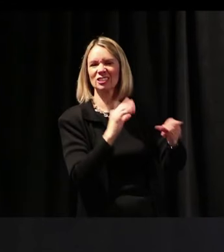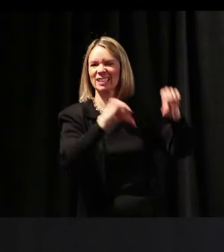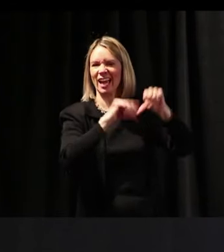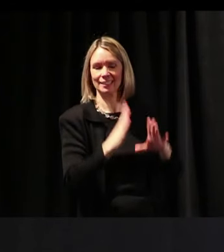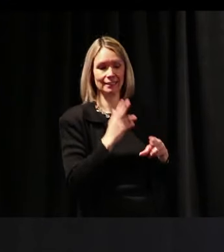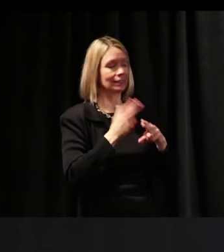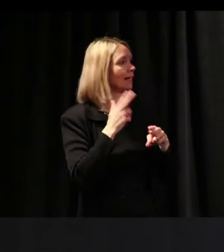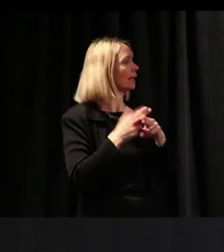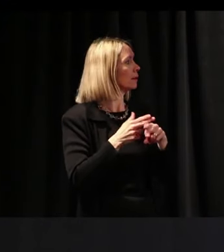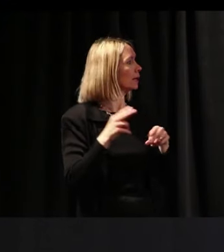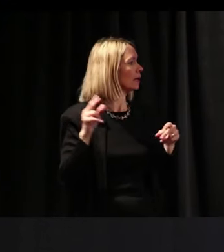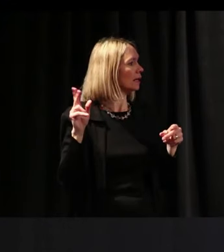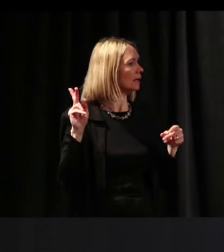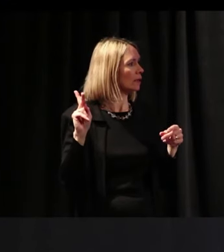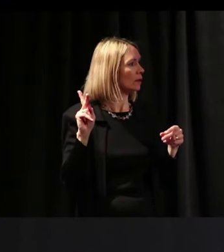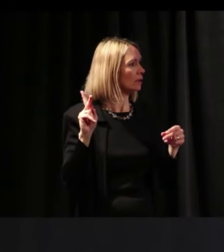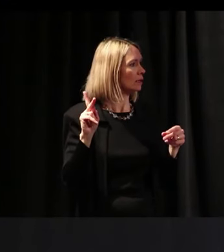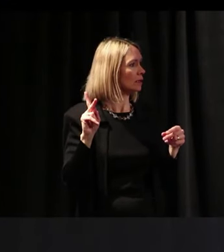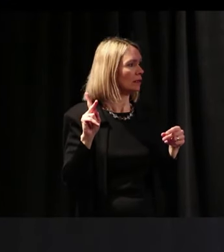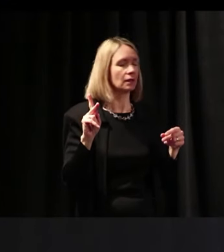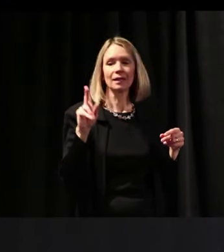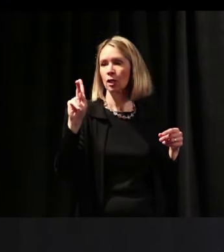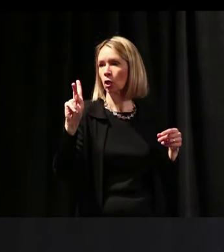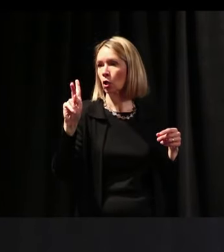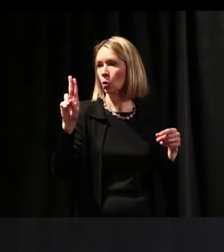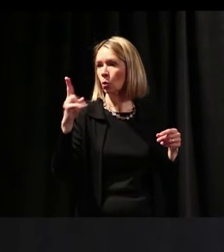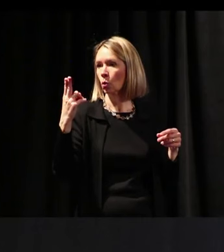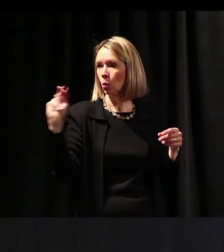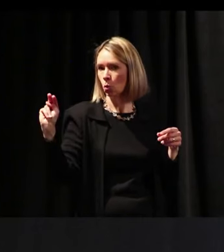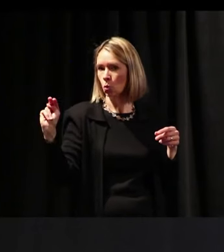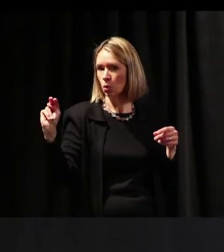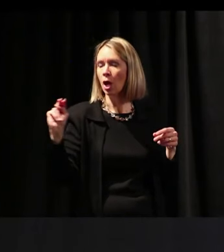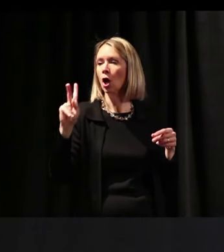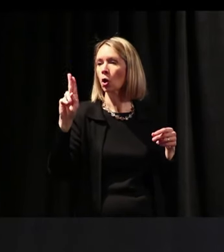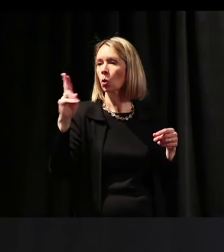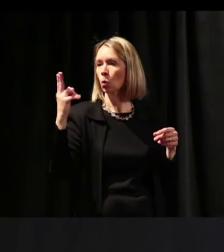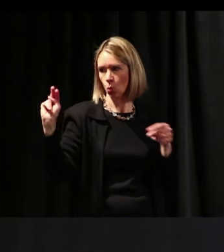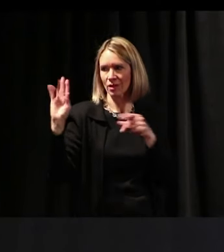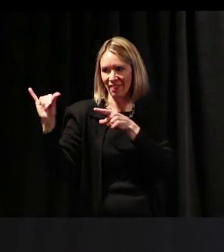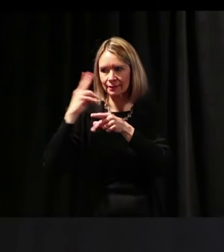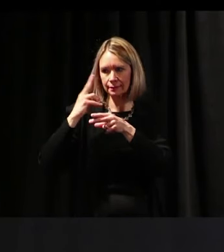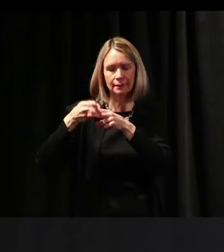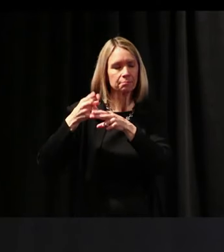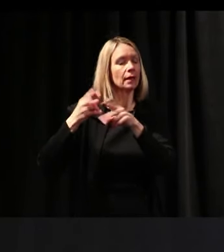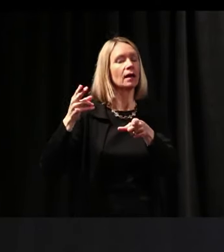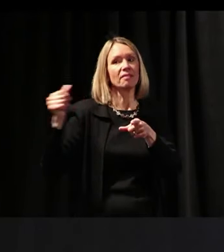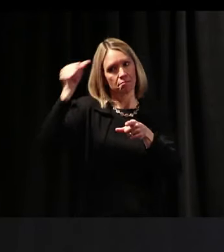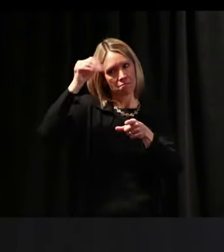and scientist named Kuhn, K-U-H-N. That's how you say his name. And he's the one